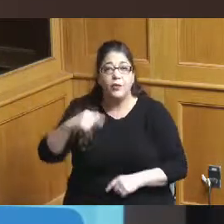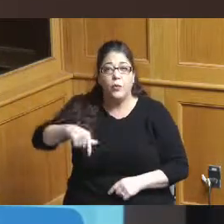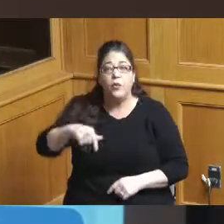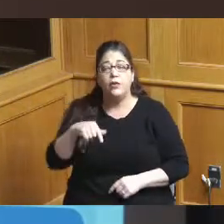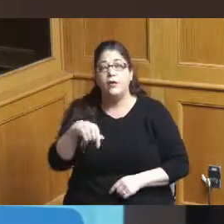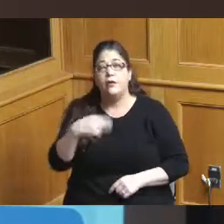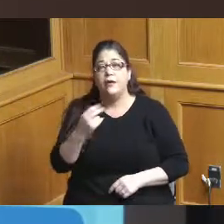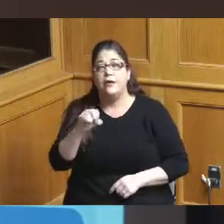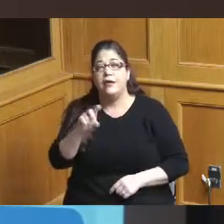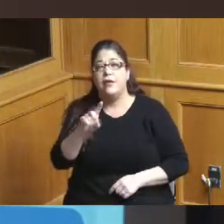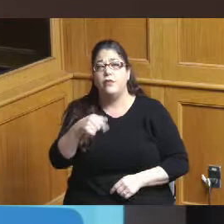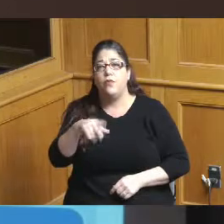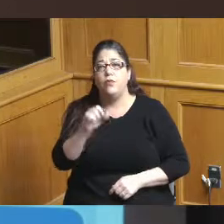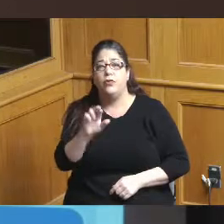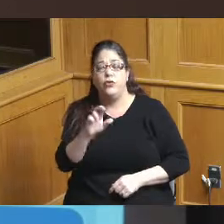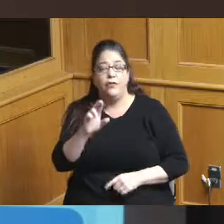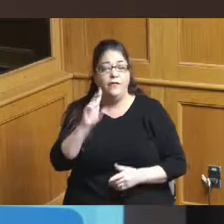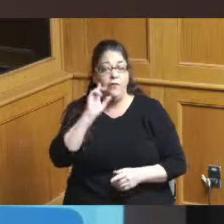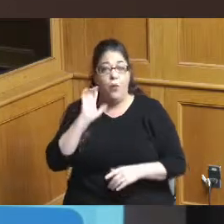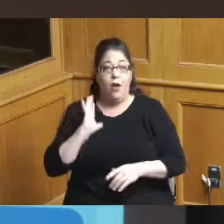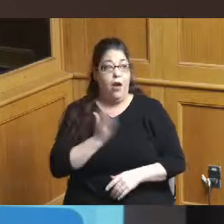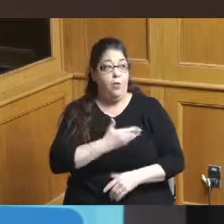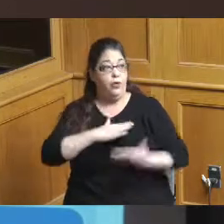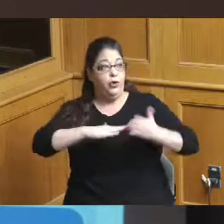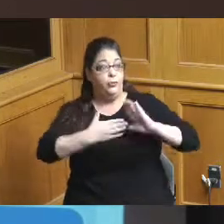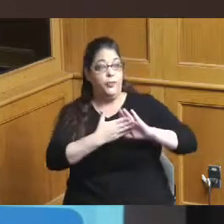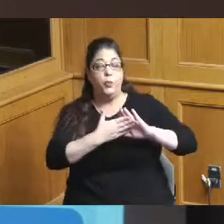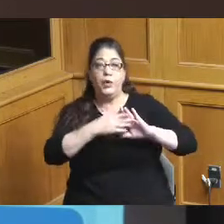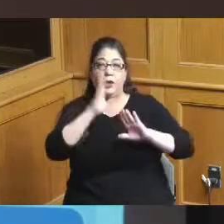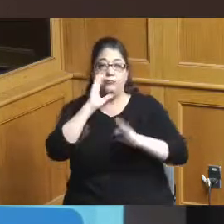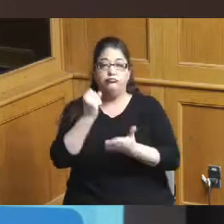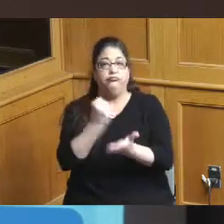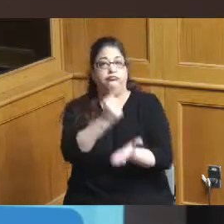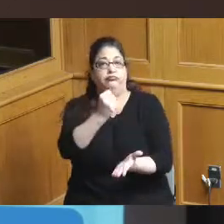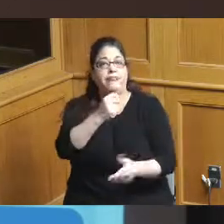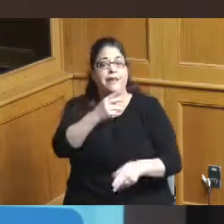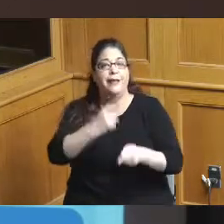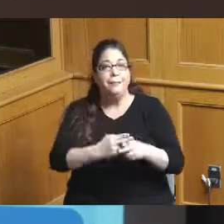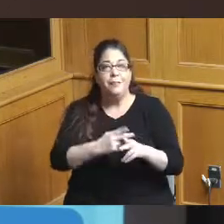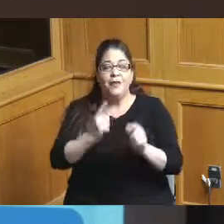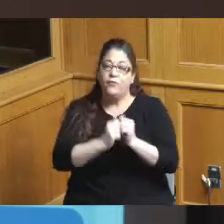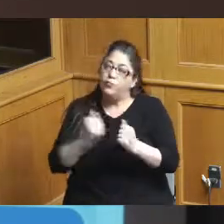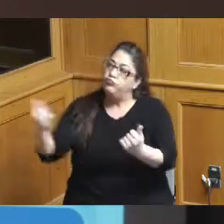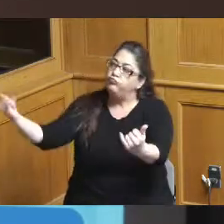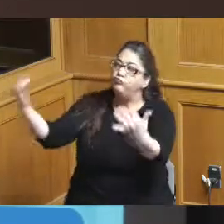hotel for the community which is instrumental to drive additional convention and tourism I also